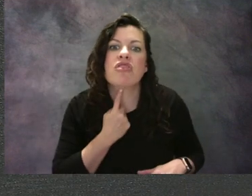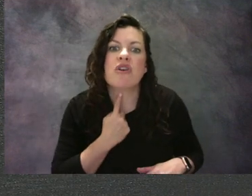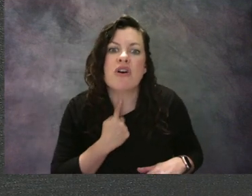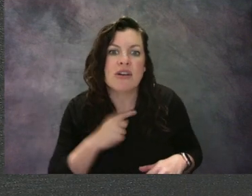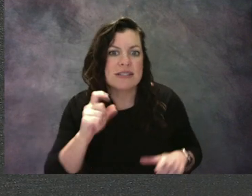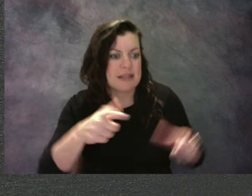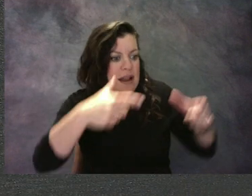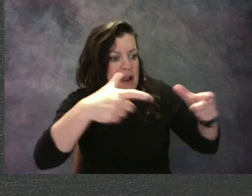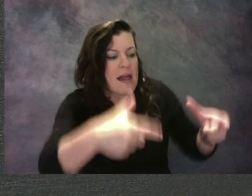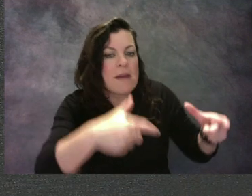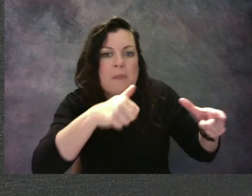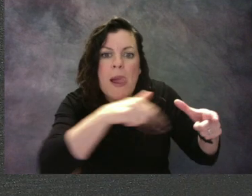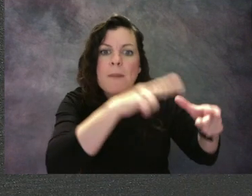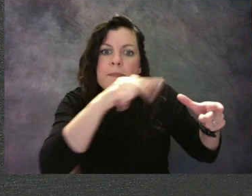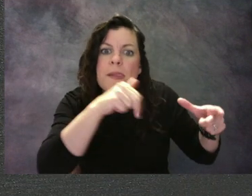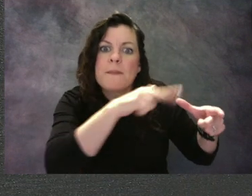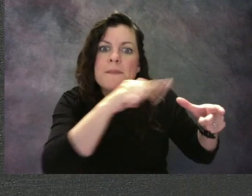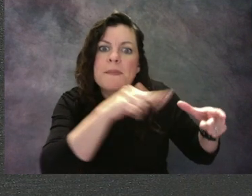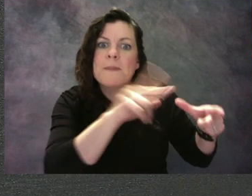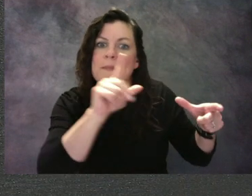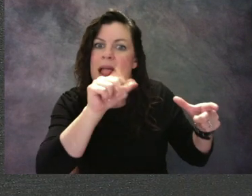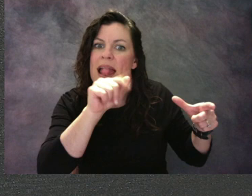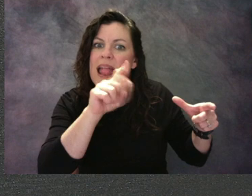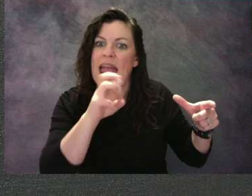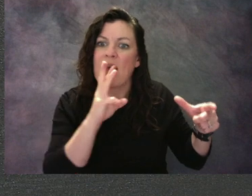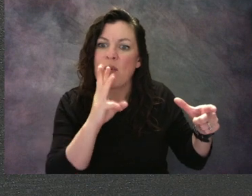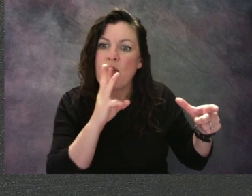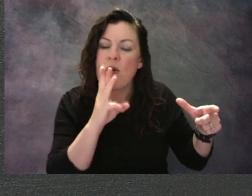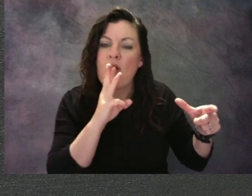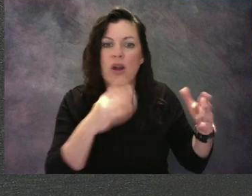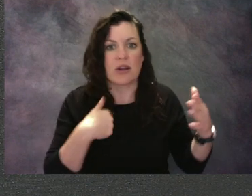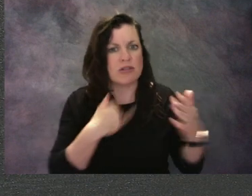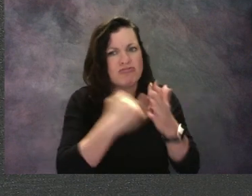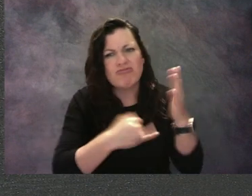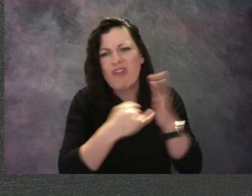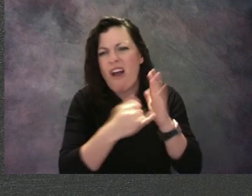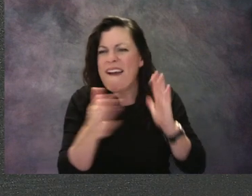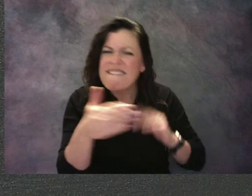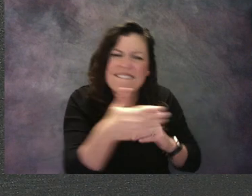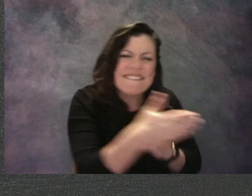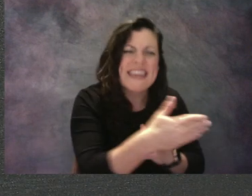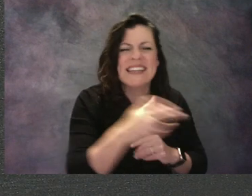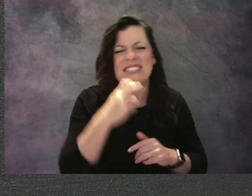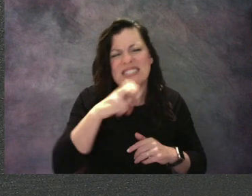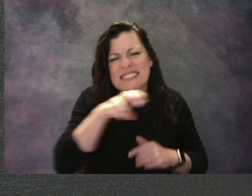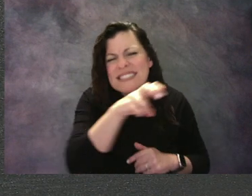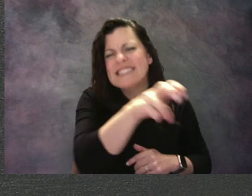So she drew a lake, then a frog, then some fish and a duck to go into the lake, and some flowers alongside it.